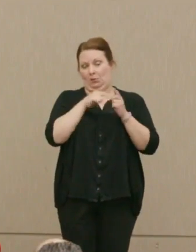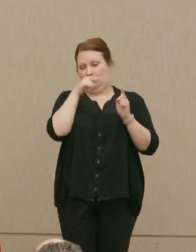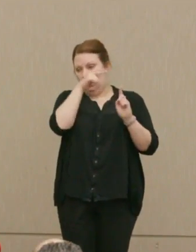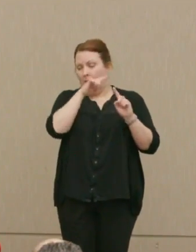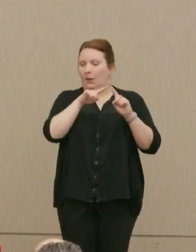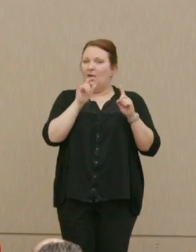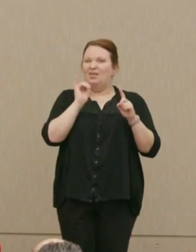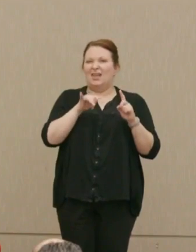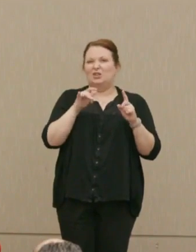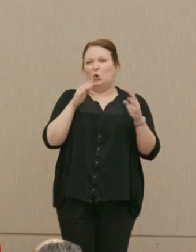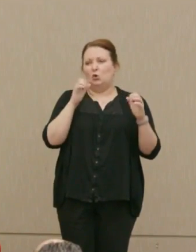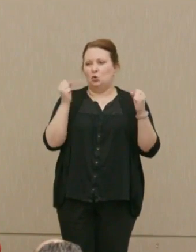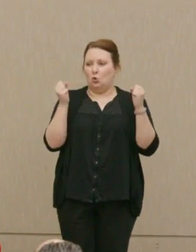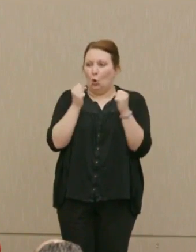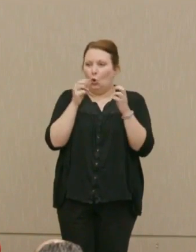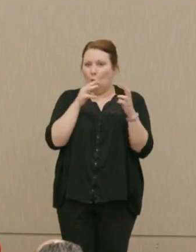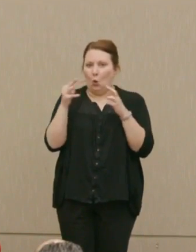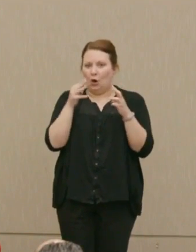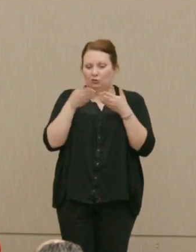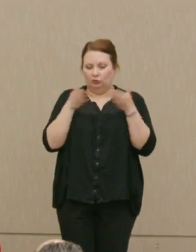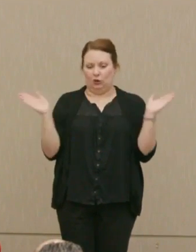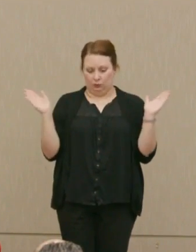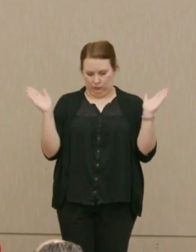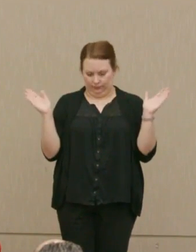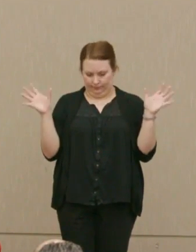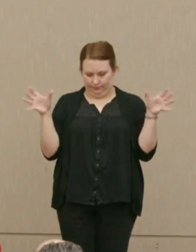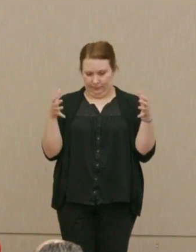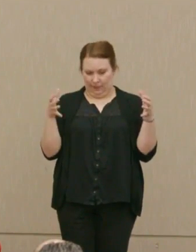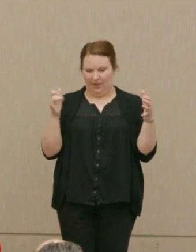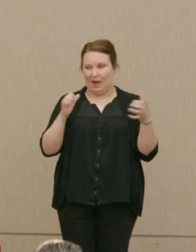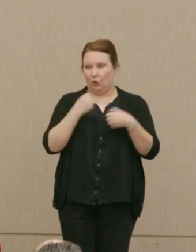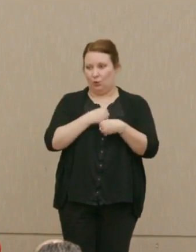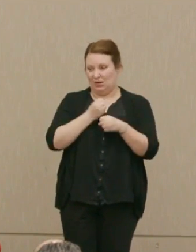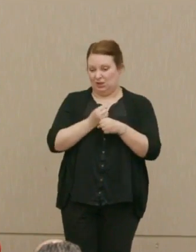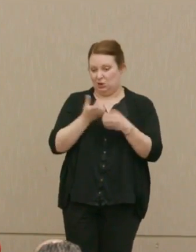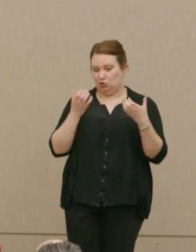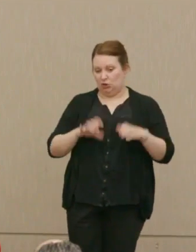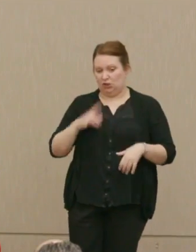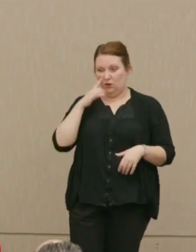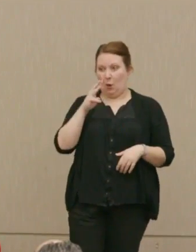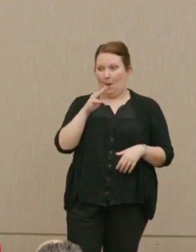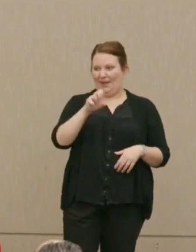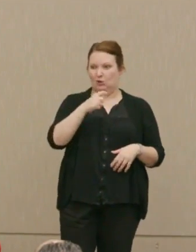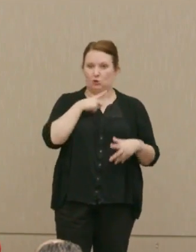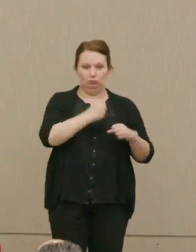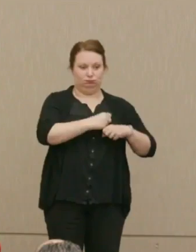Now that's the Cold War in general, which creates chance for these weapons to explode,